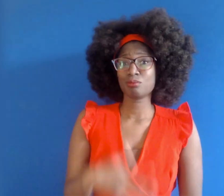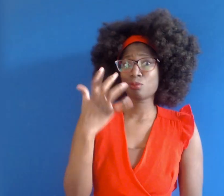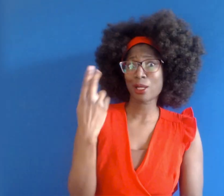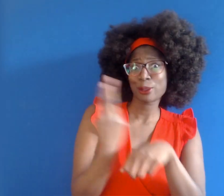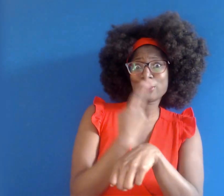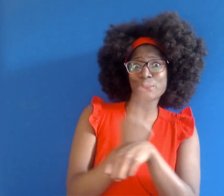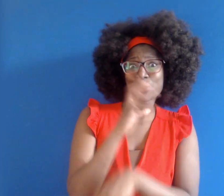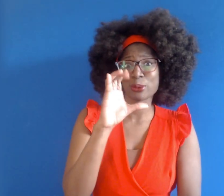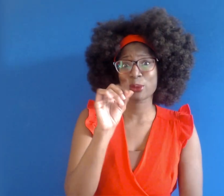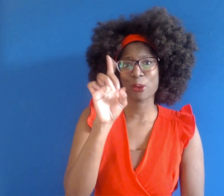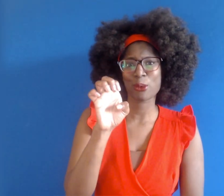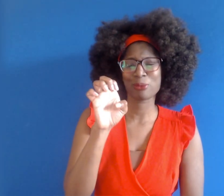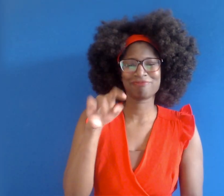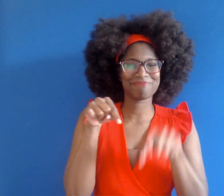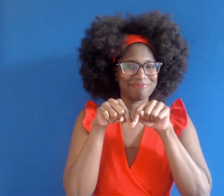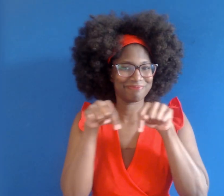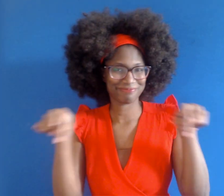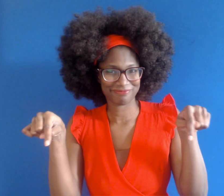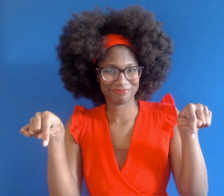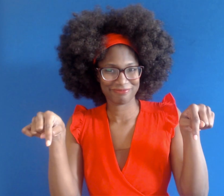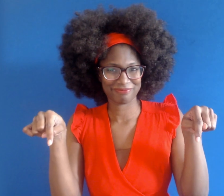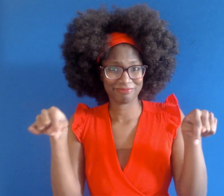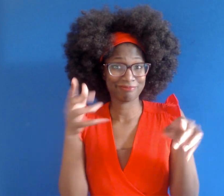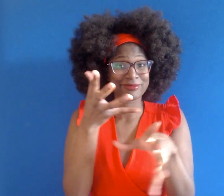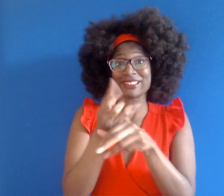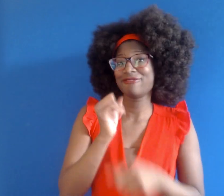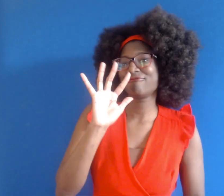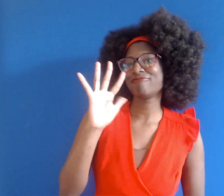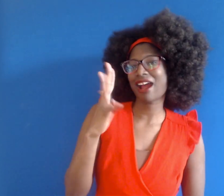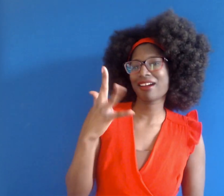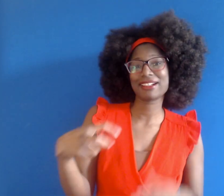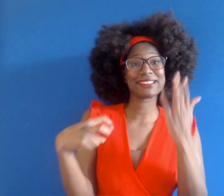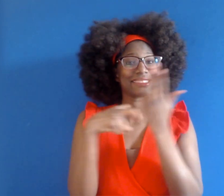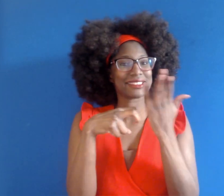The code to use at checkout is "ASL5" for $5 tickets.